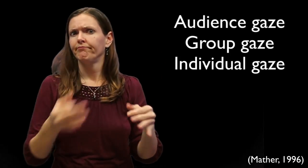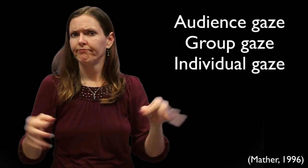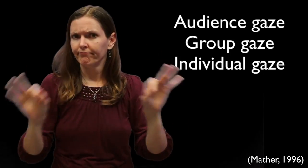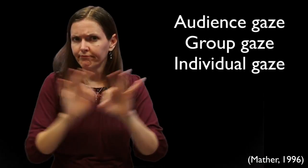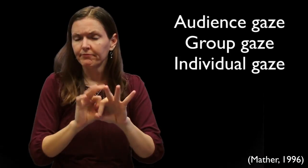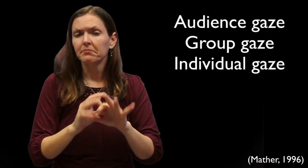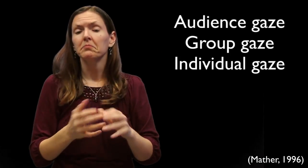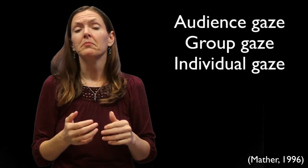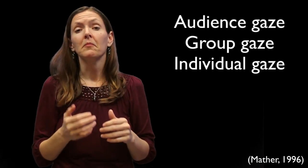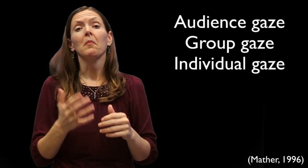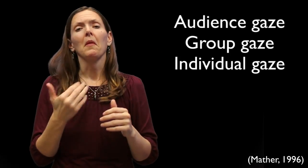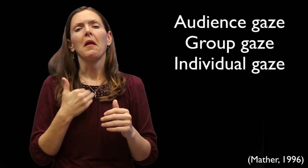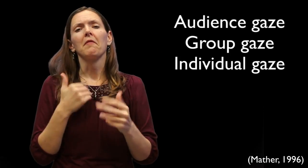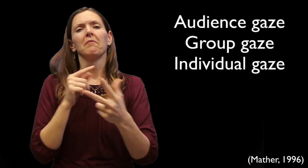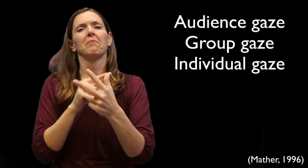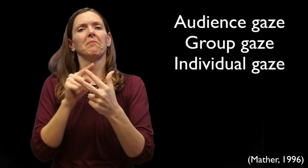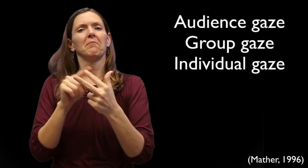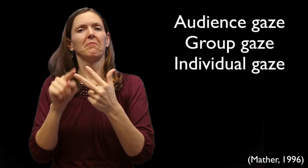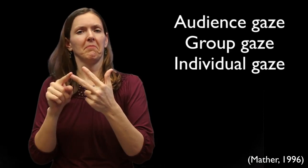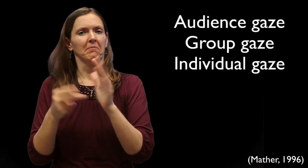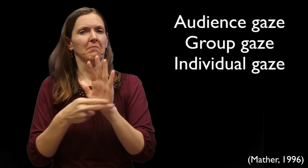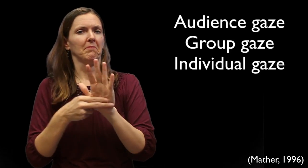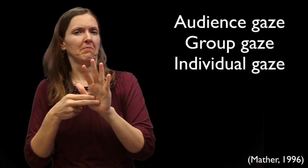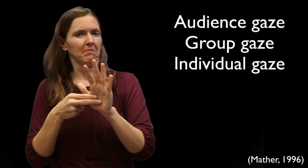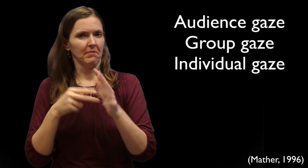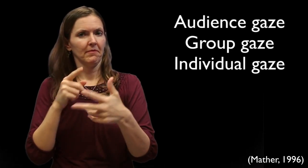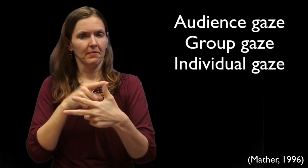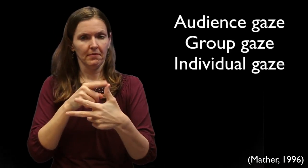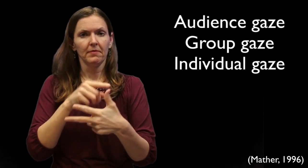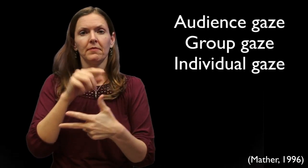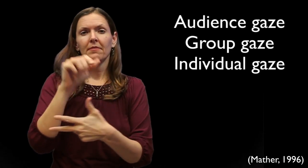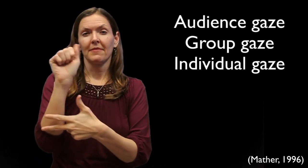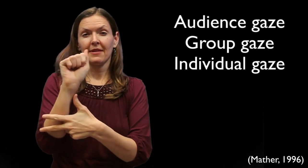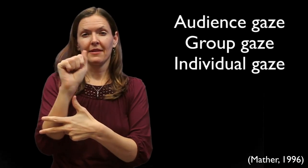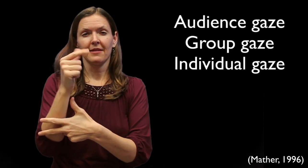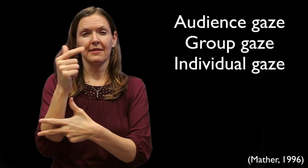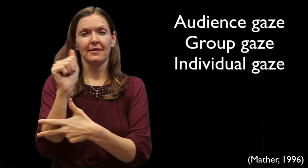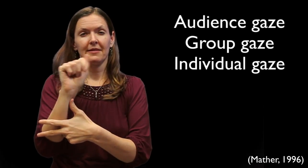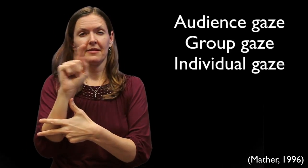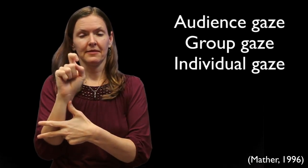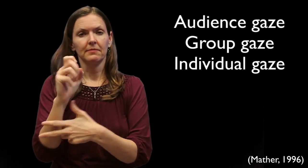Eye gaze for that is essential. There are three different eye gazes with an audience. A-gaze (audience gaze).